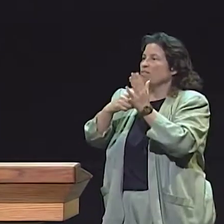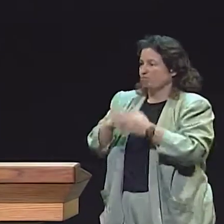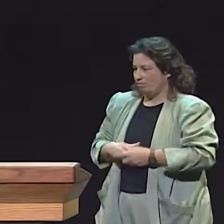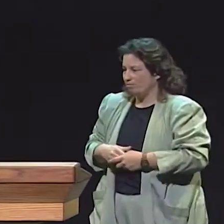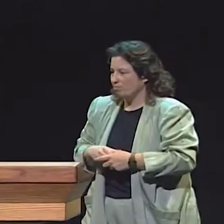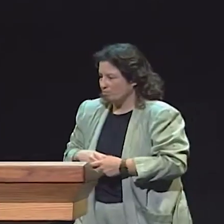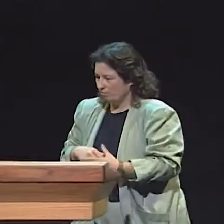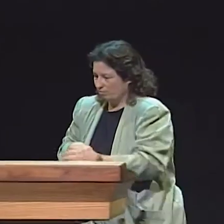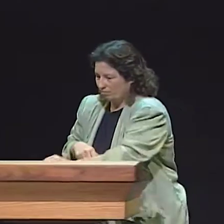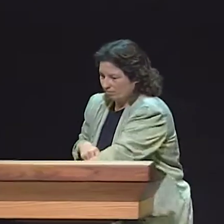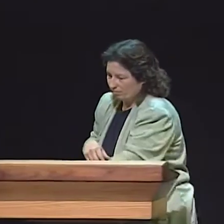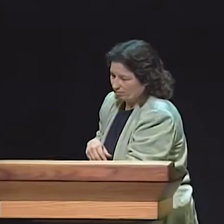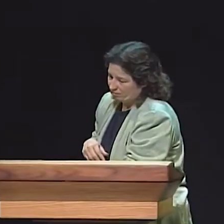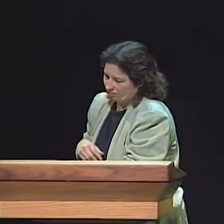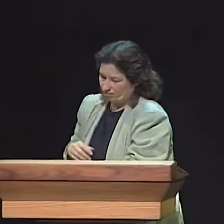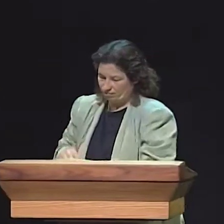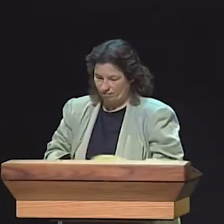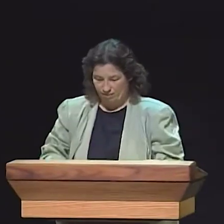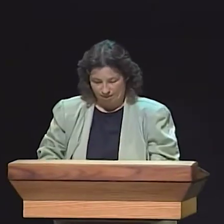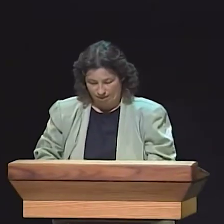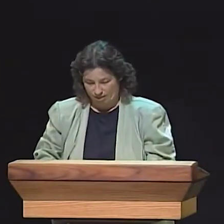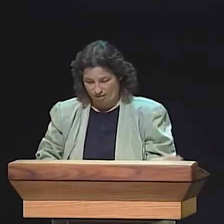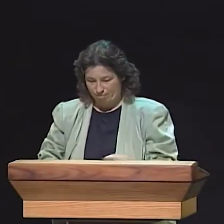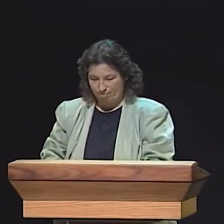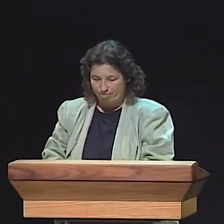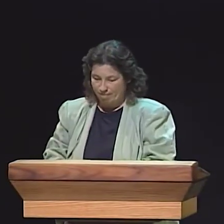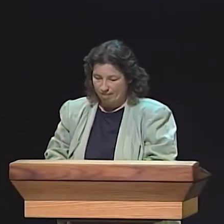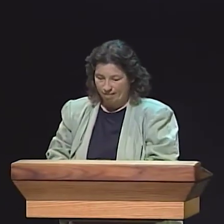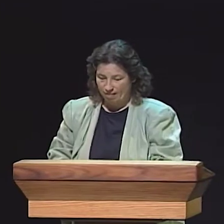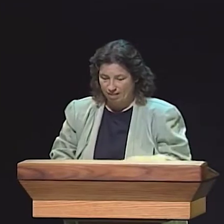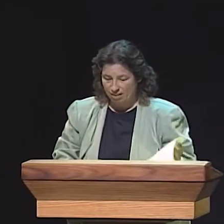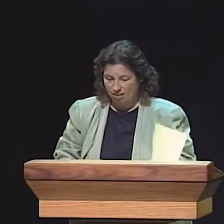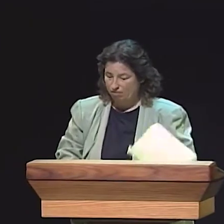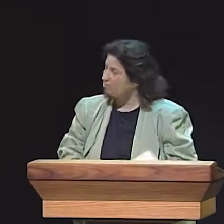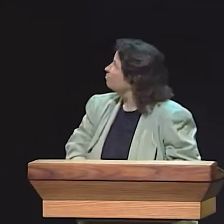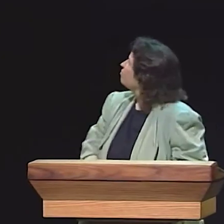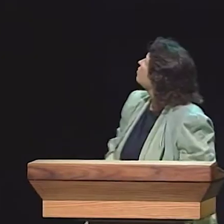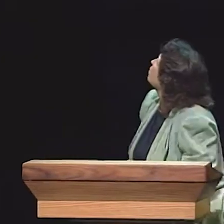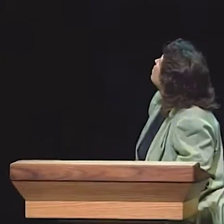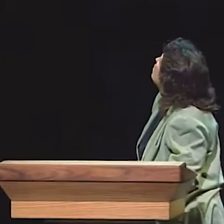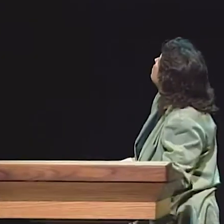HAD 3.67, SO, WE SEE THAT THE CHILD WHO HAD DEAF PARENTS HAS A MUCH MORE ELABORATED SYSTEM.